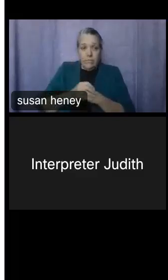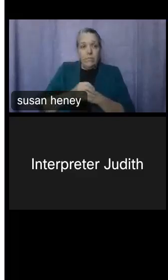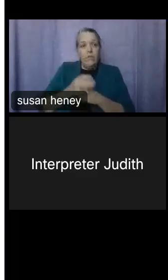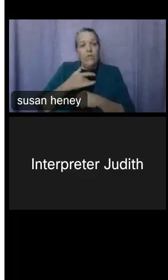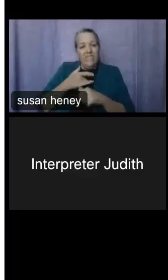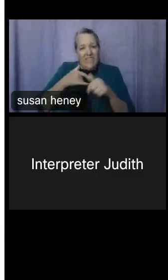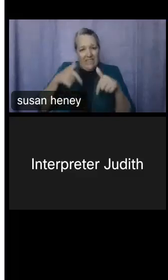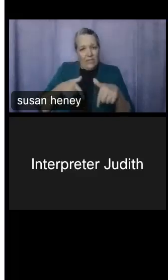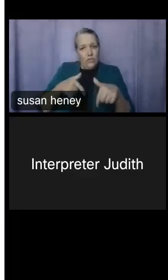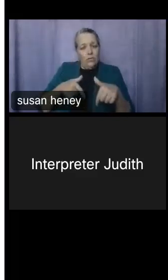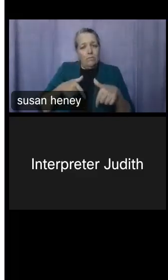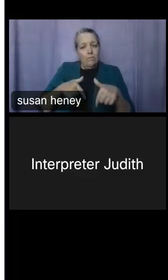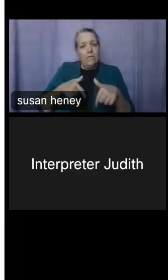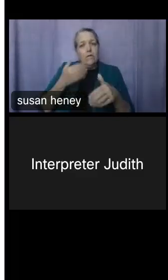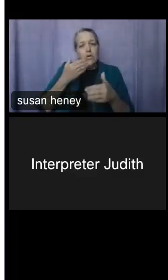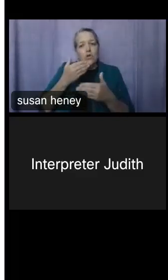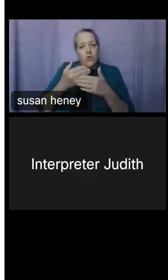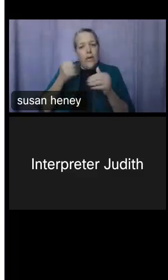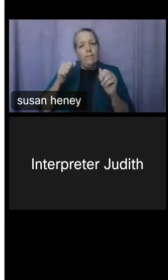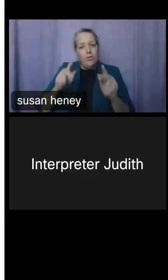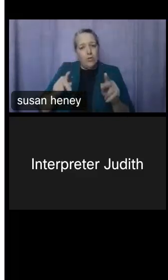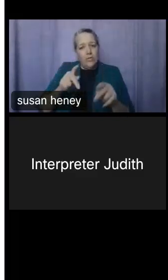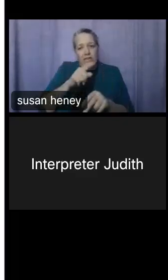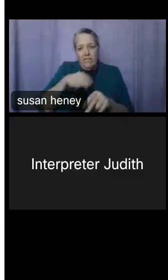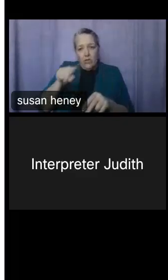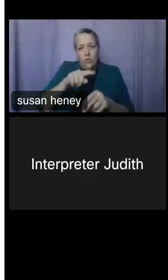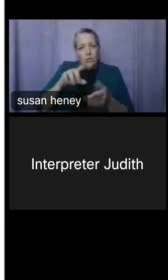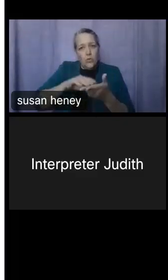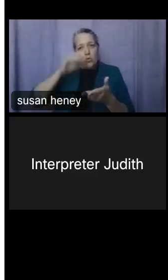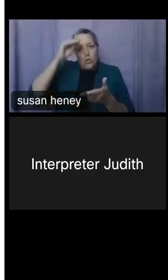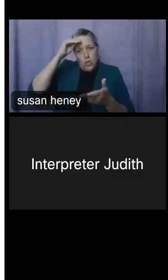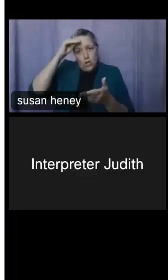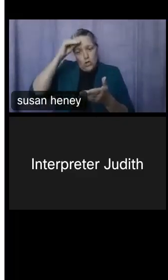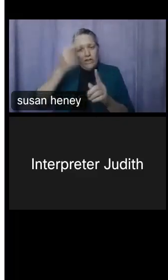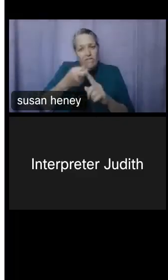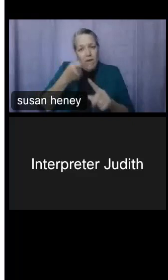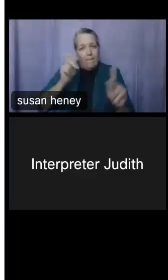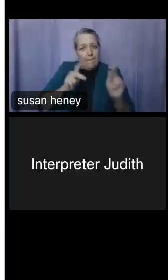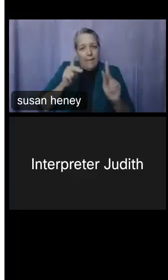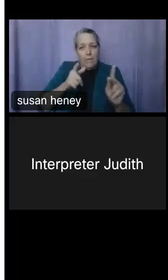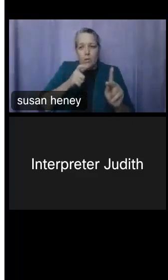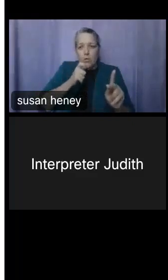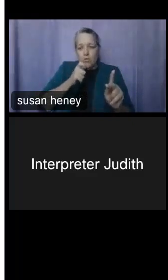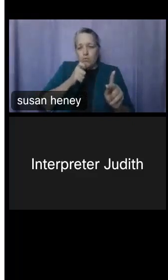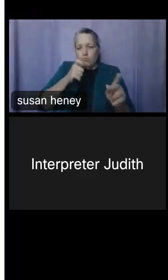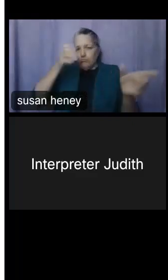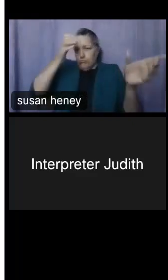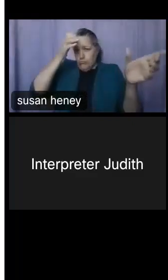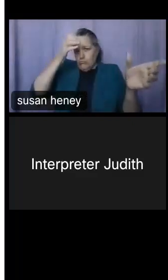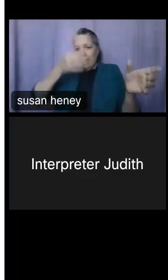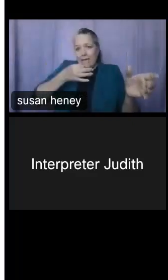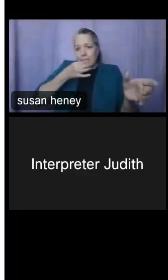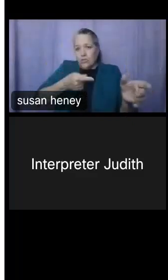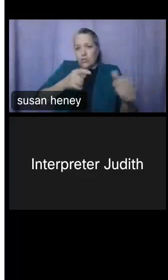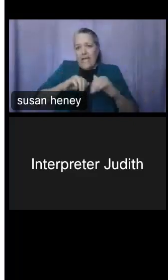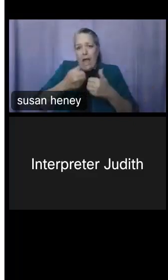you to learn from our experts about how to access the Census Bureau data tools and resources.